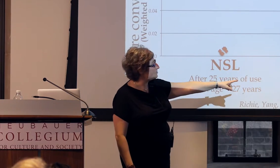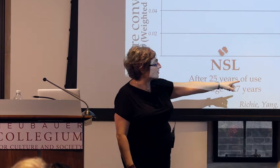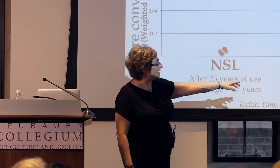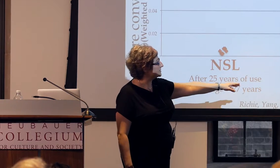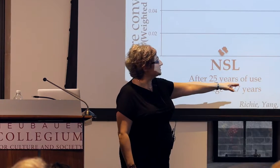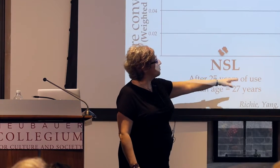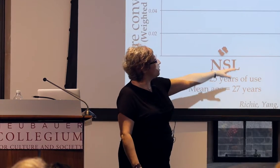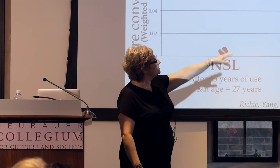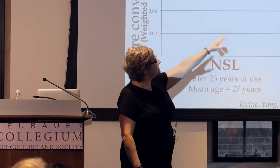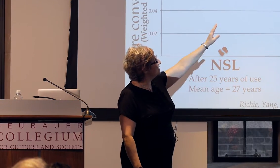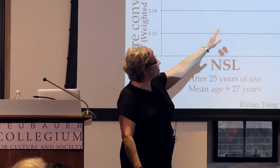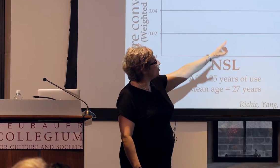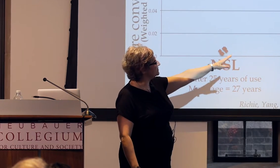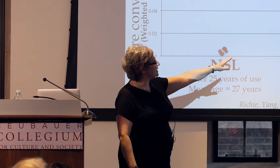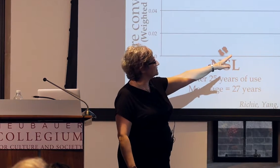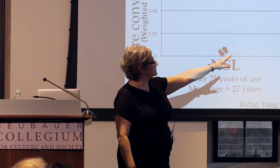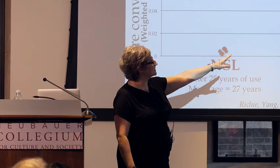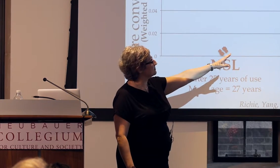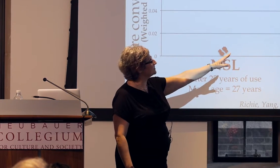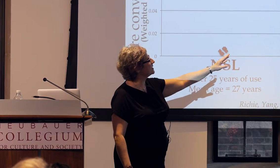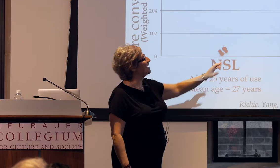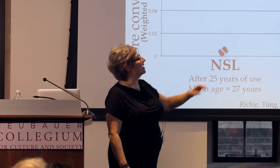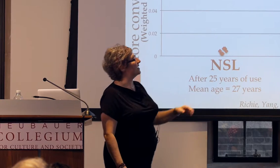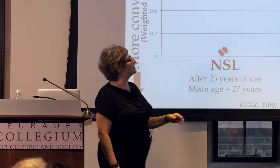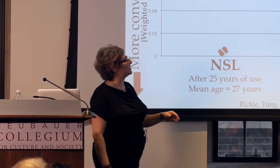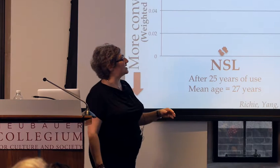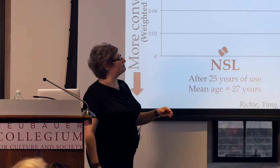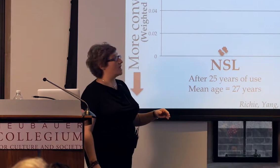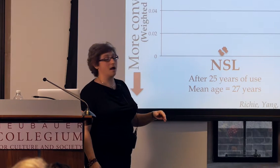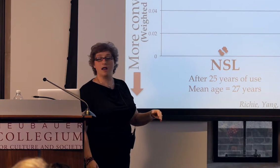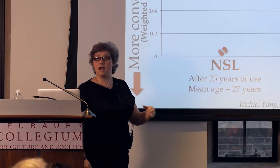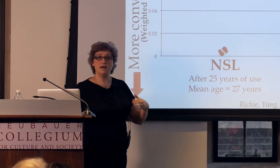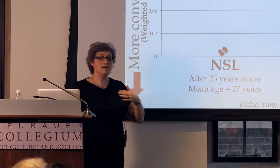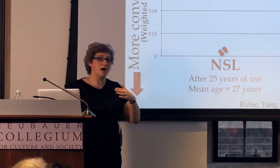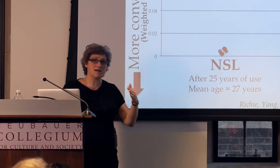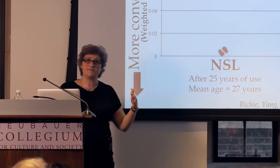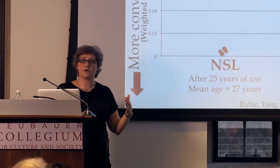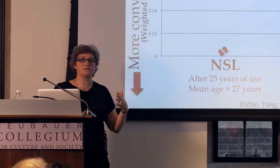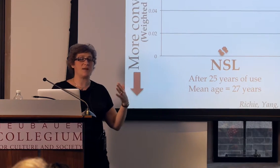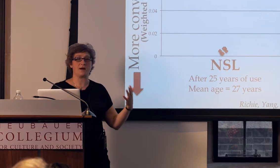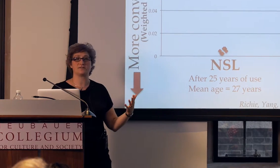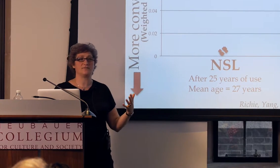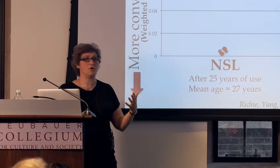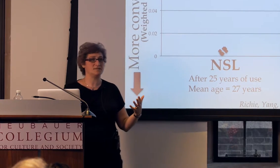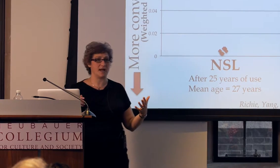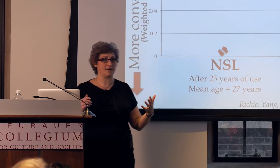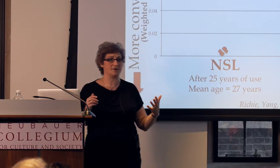In contrast, what we see in the homesign systems is that none of those pairs of homesigners,